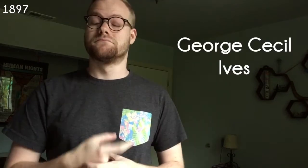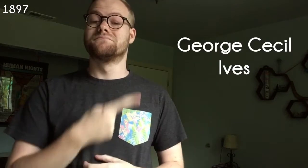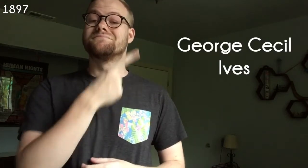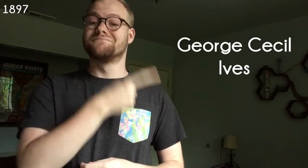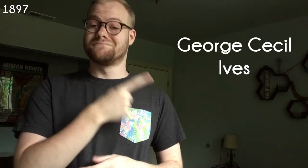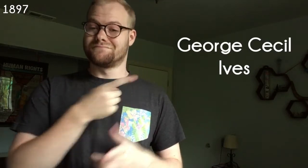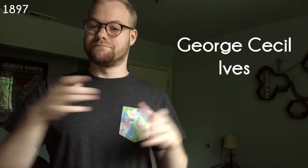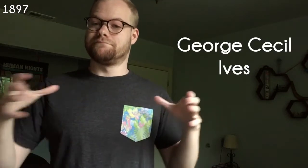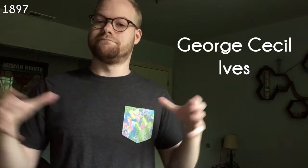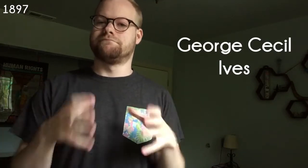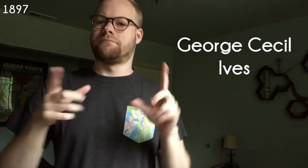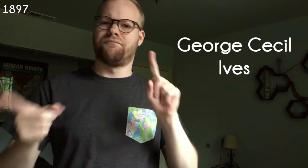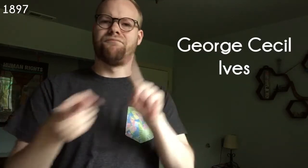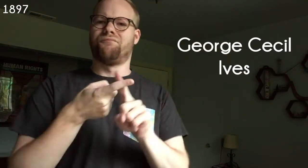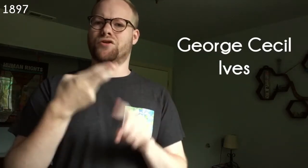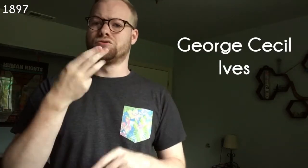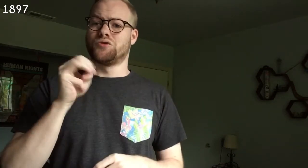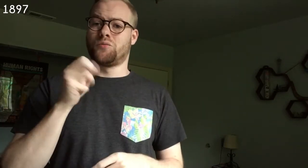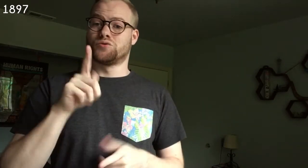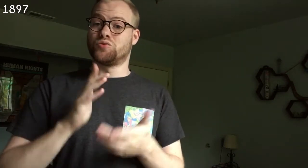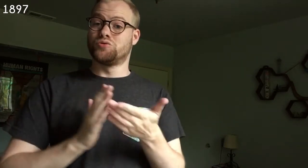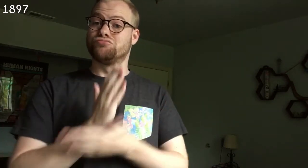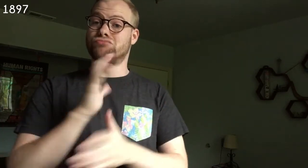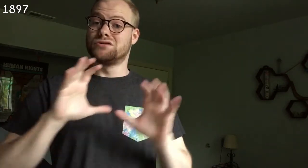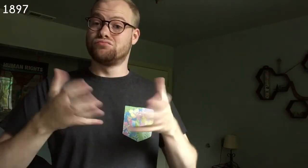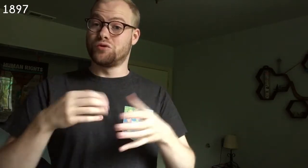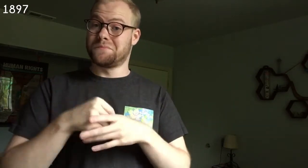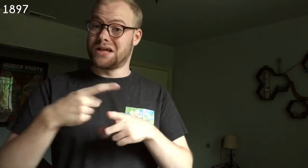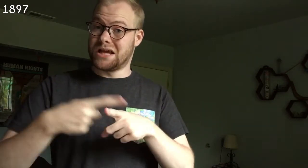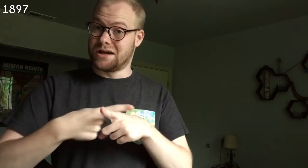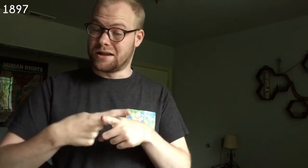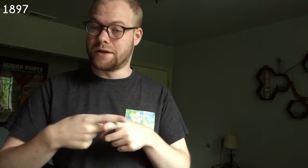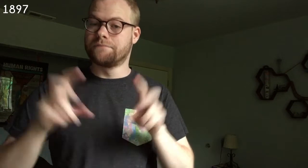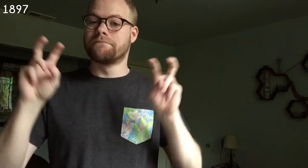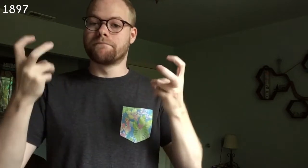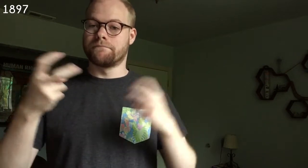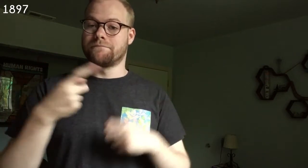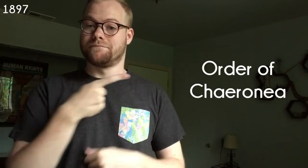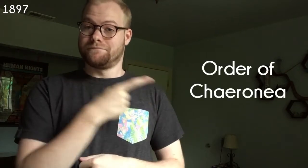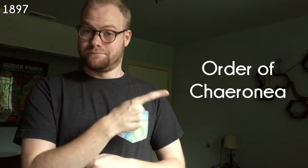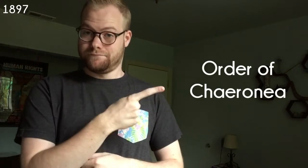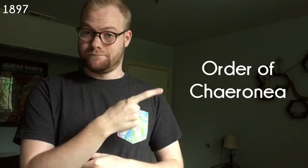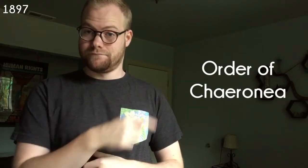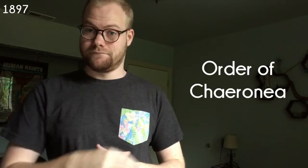1897 George Cecil Ives organizes the first homosexual rights group in England, the Order of Chaeronea.